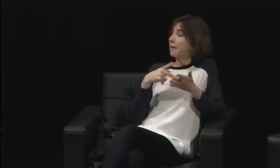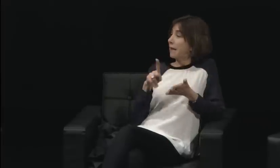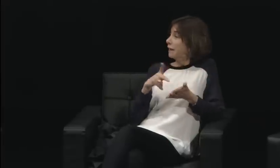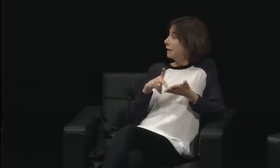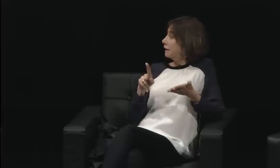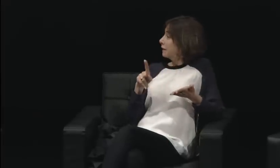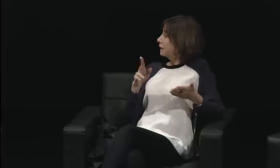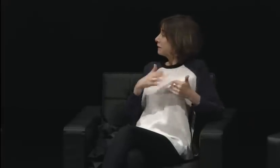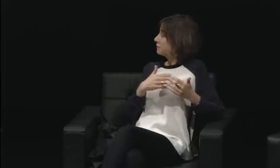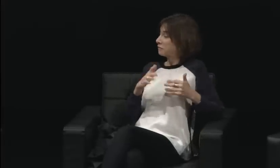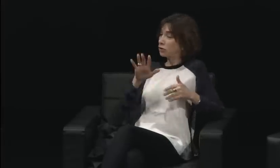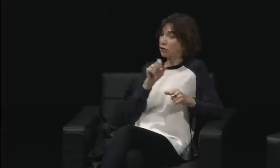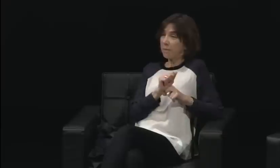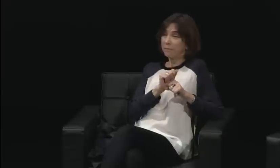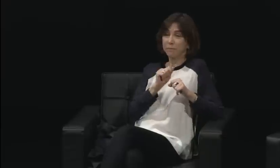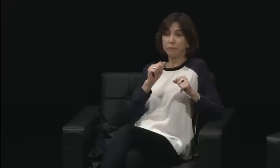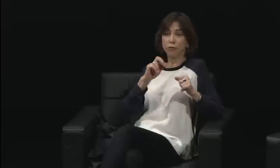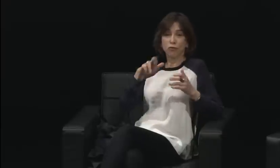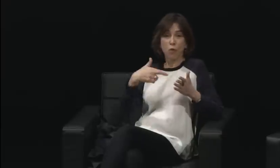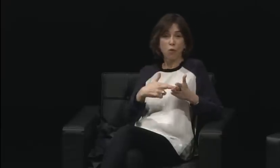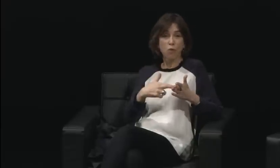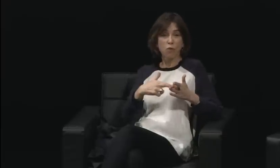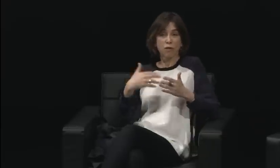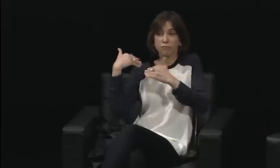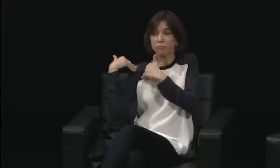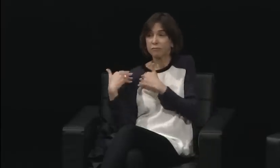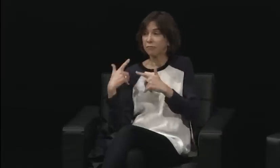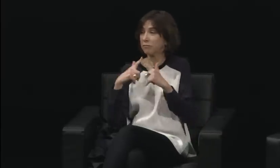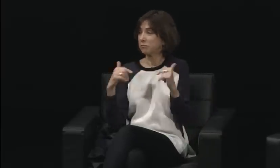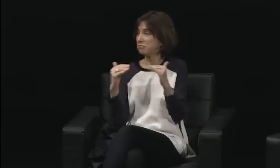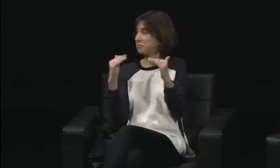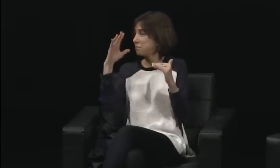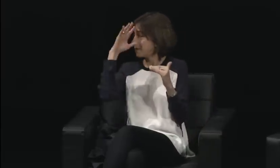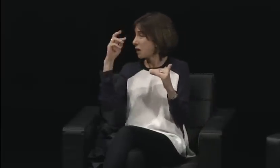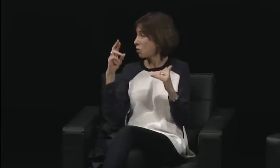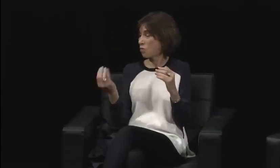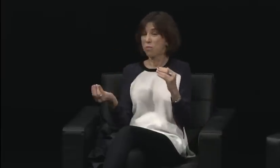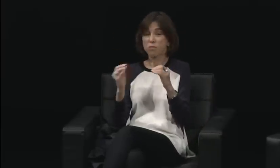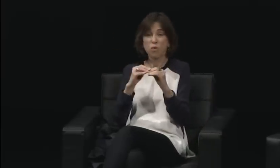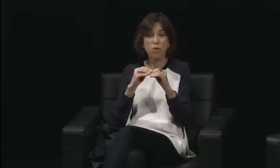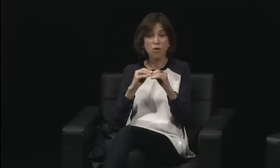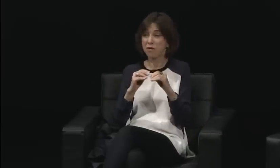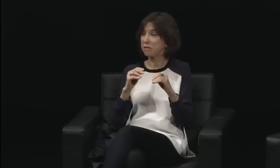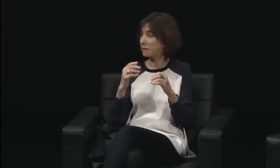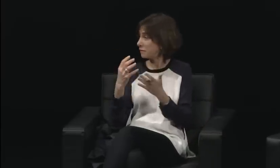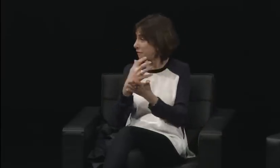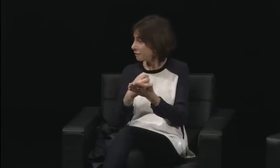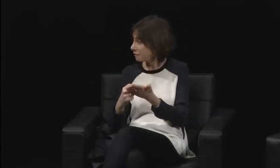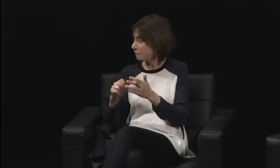so we had some role models in the '80s, I believe. It really took off then.